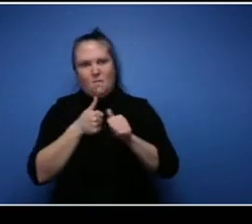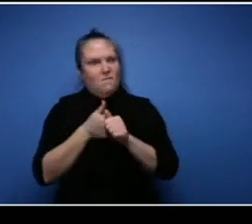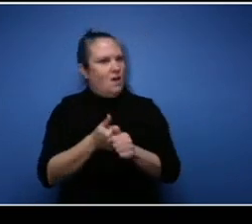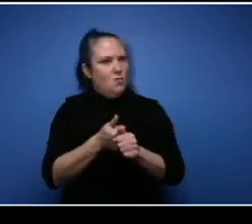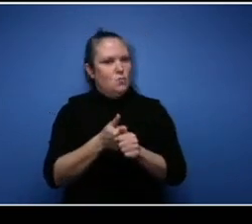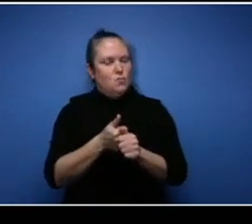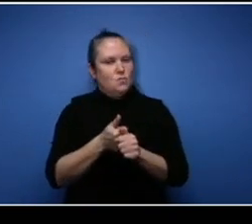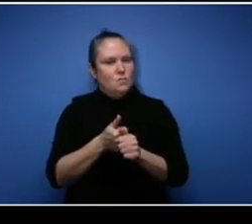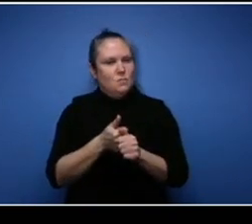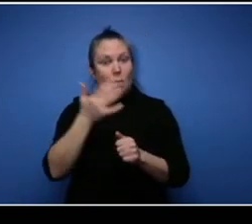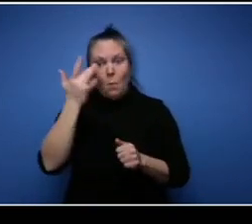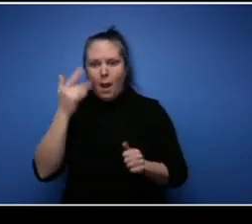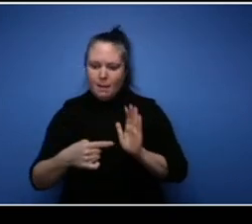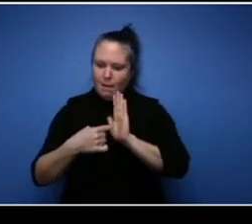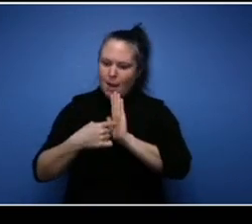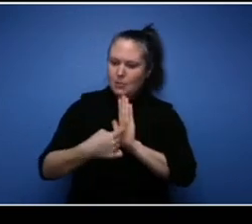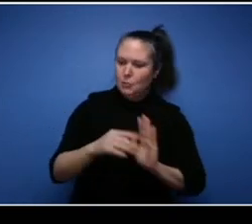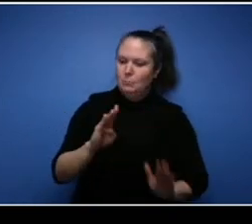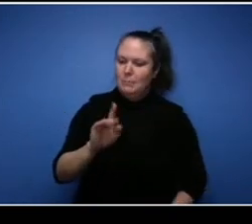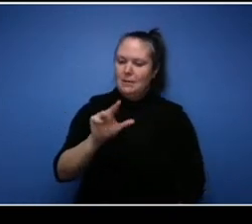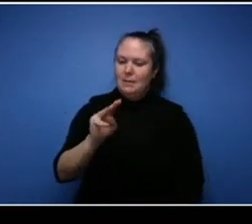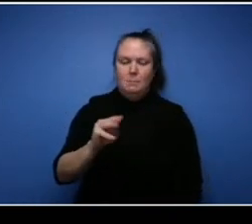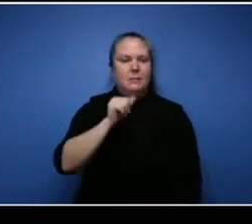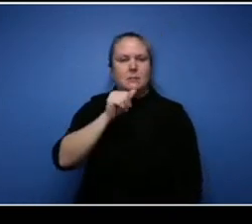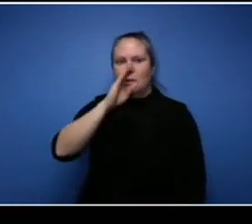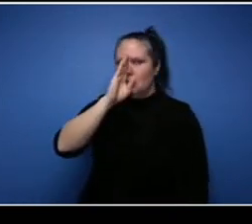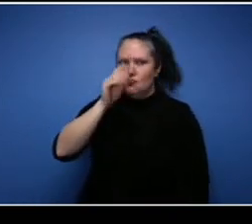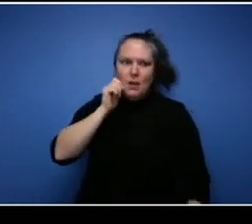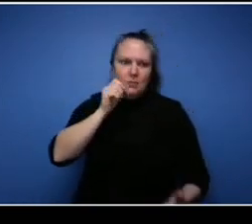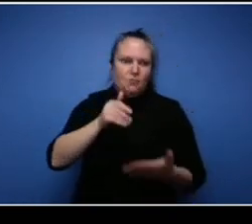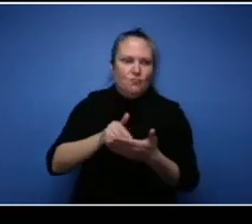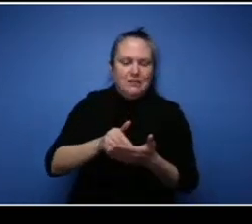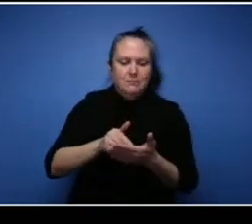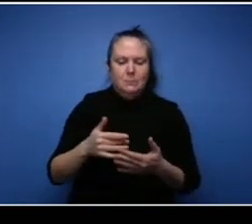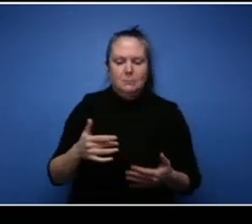know it's indirect racism, it's not something that bothered me because obviously I'm still